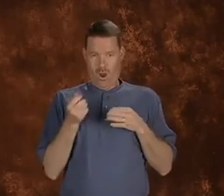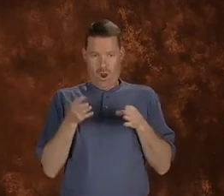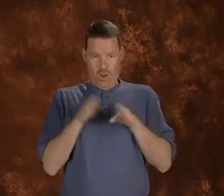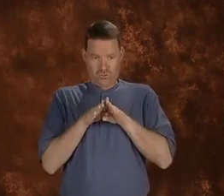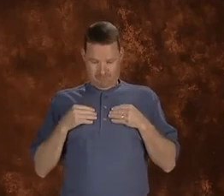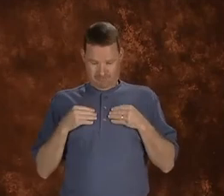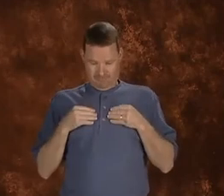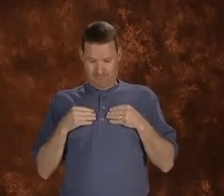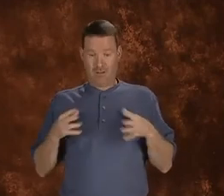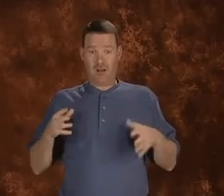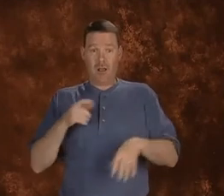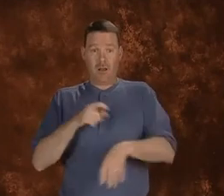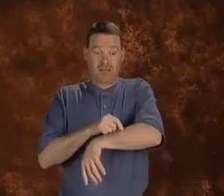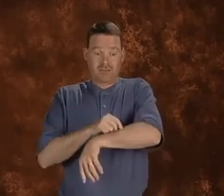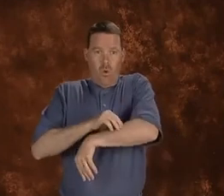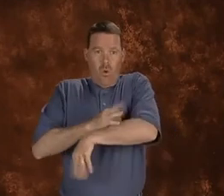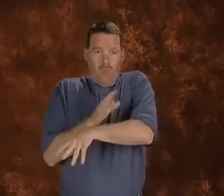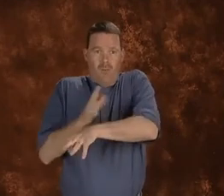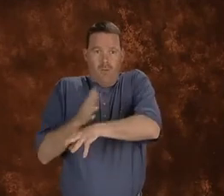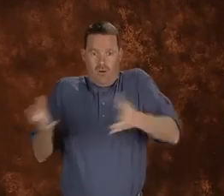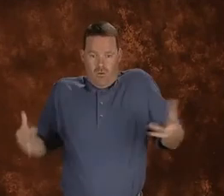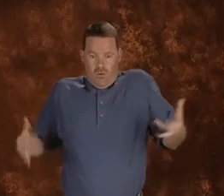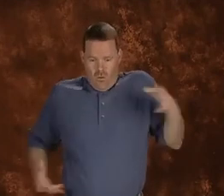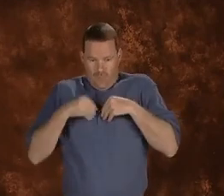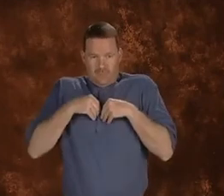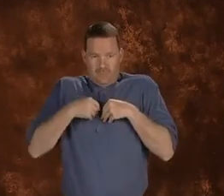Oxygen is taken in by the whale's skin.